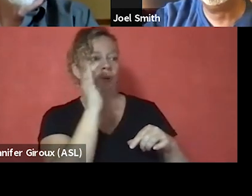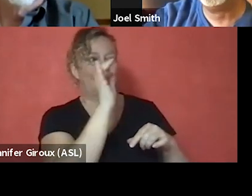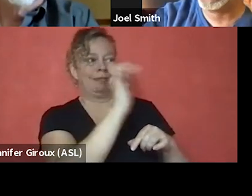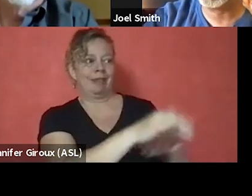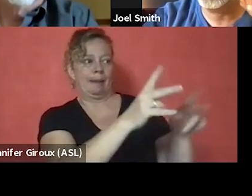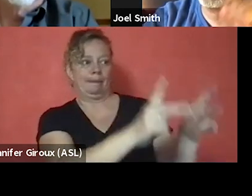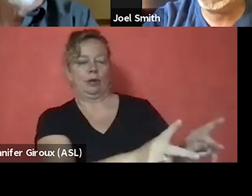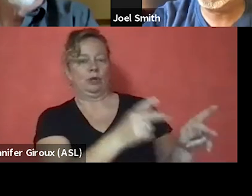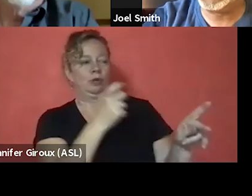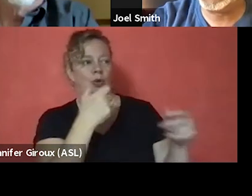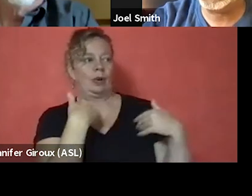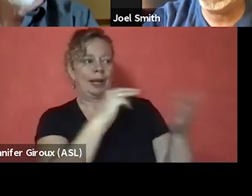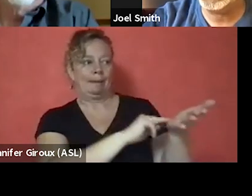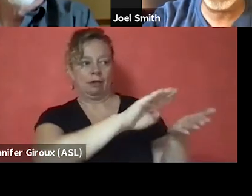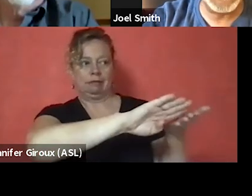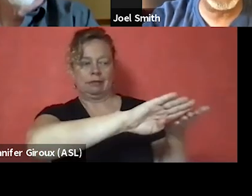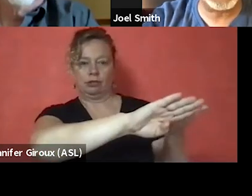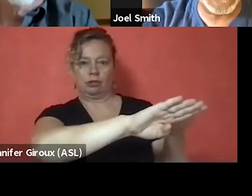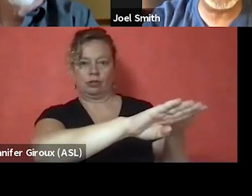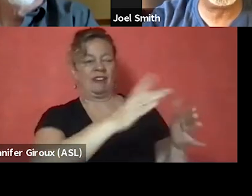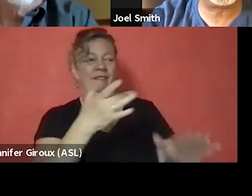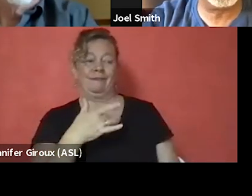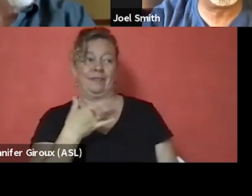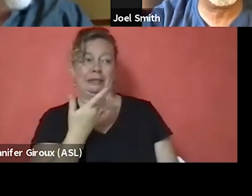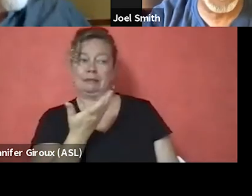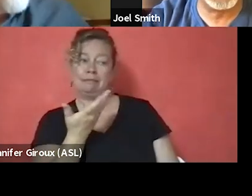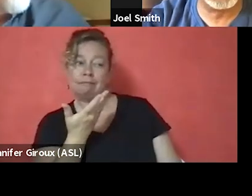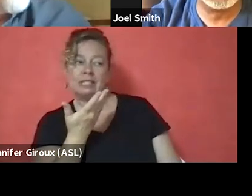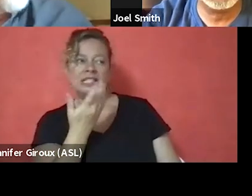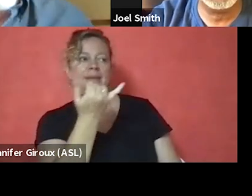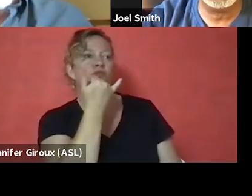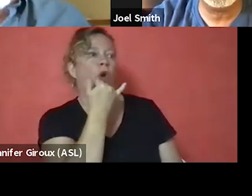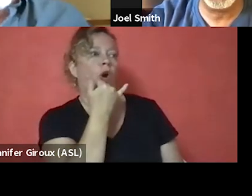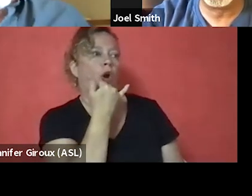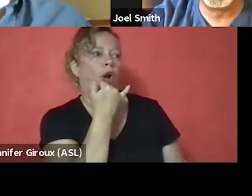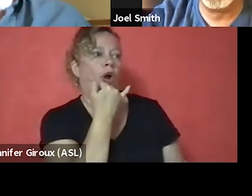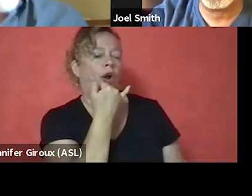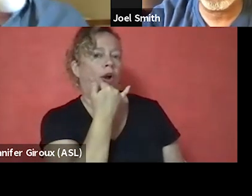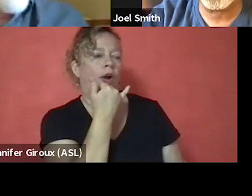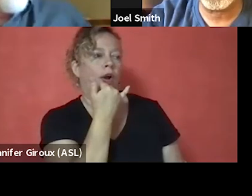who has the medical discharge feels like it's something wrong with them.